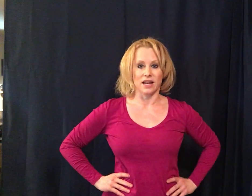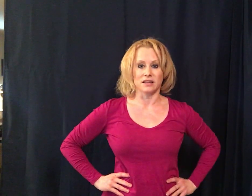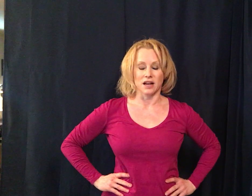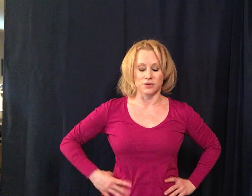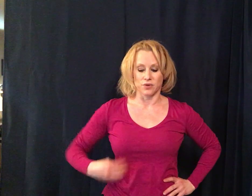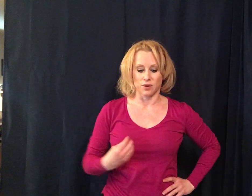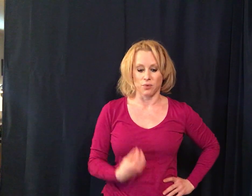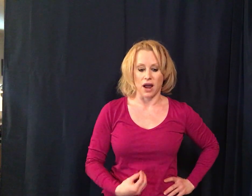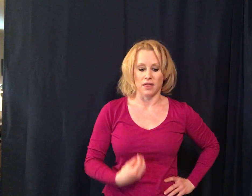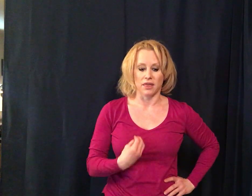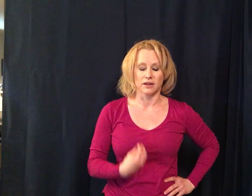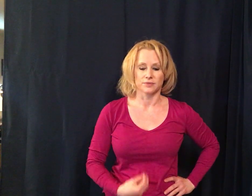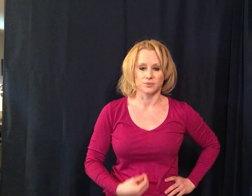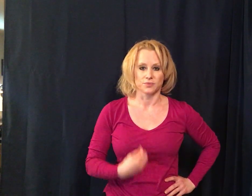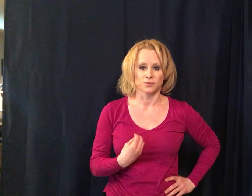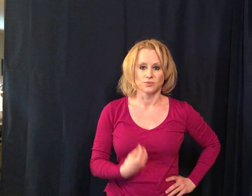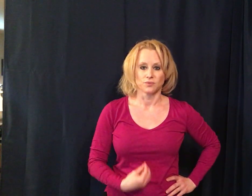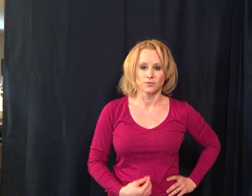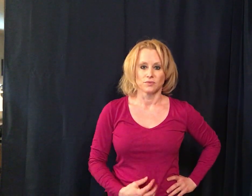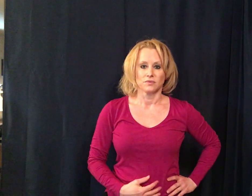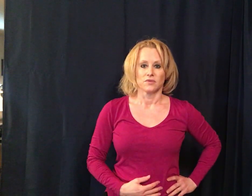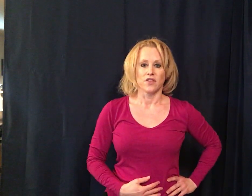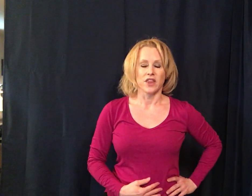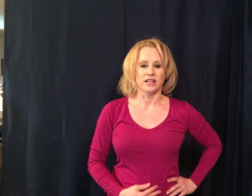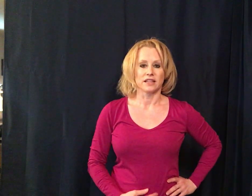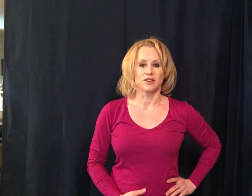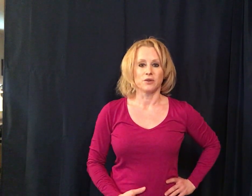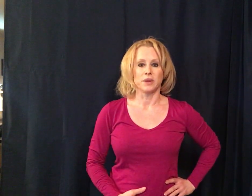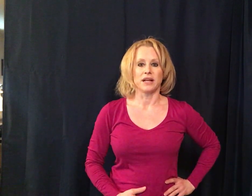in touch with your breath then the next thing I do would be